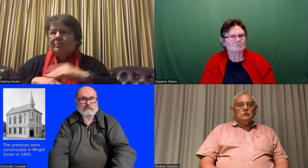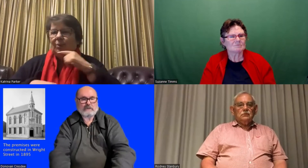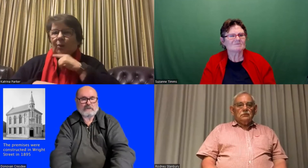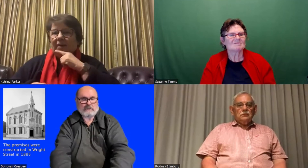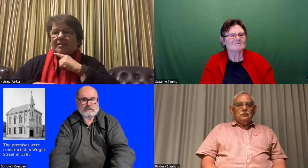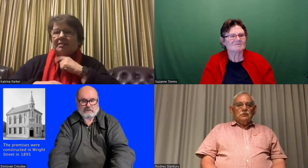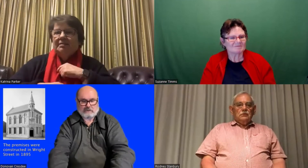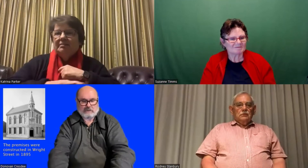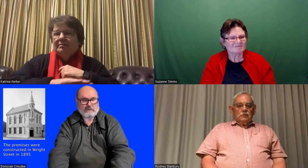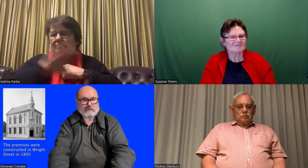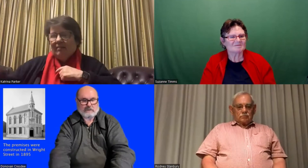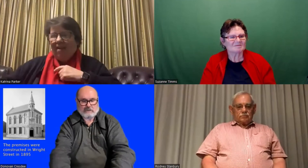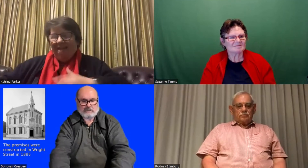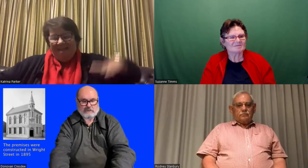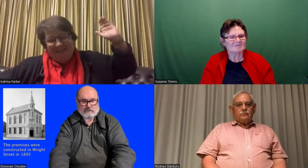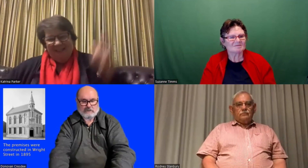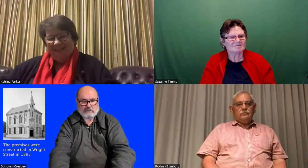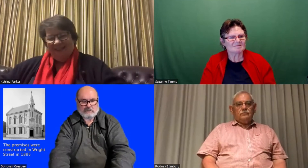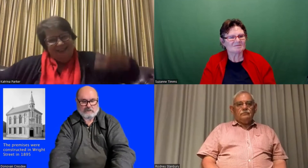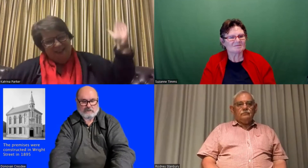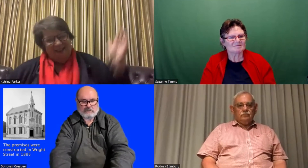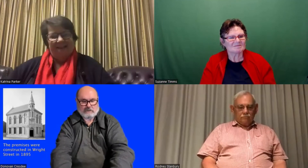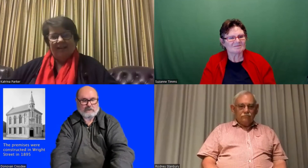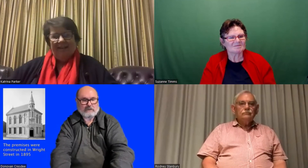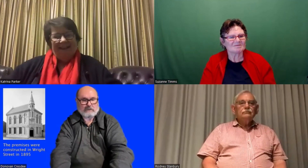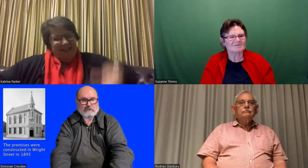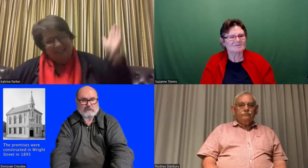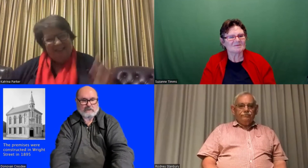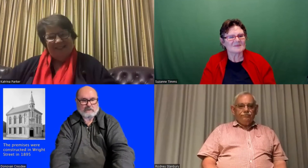and who was most strict with naughty boys and he would hit them